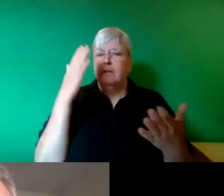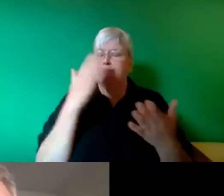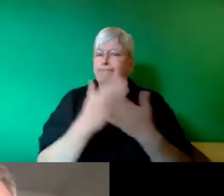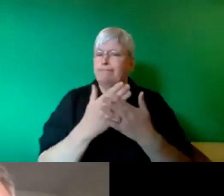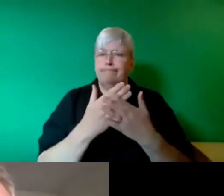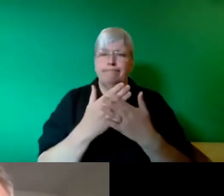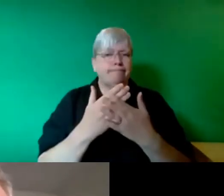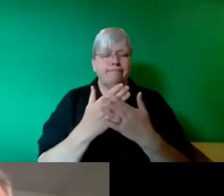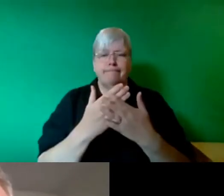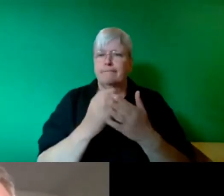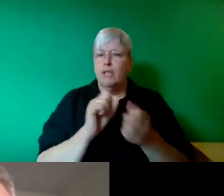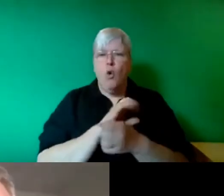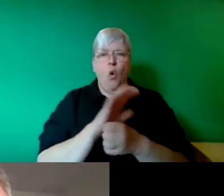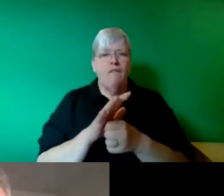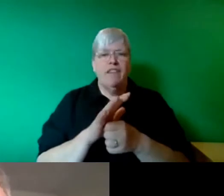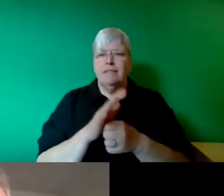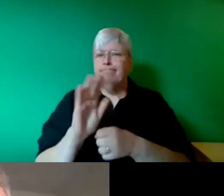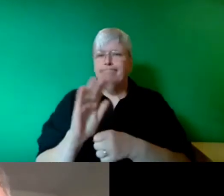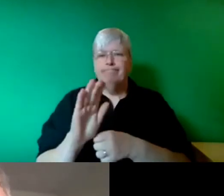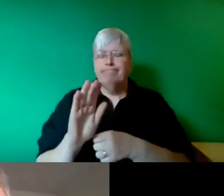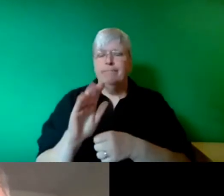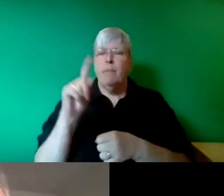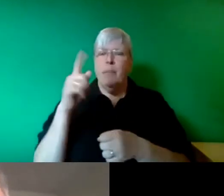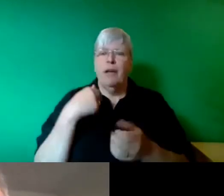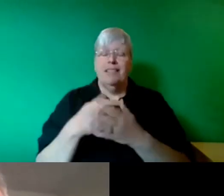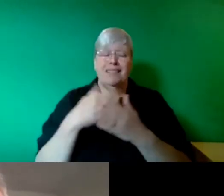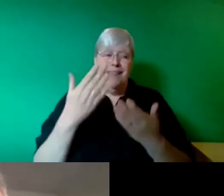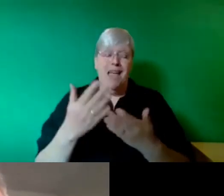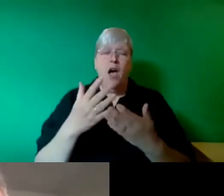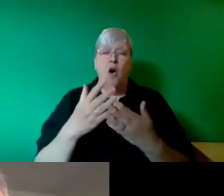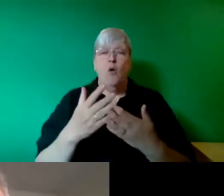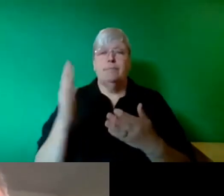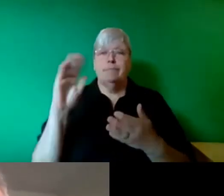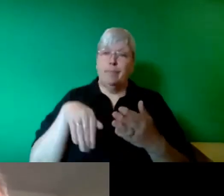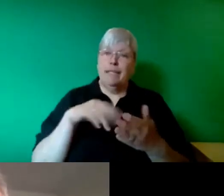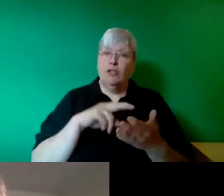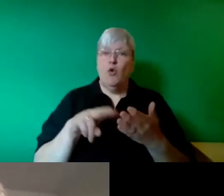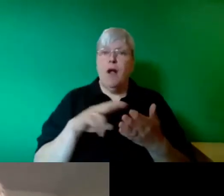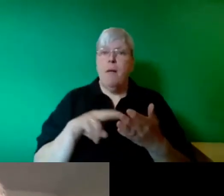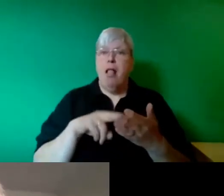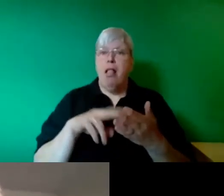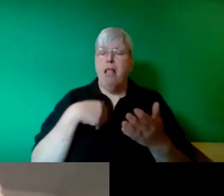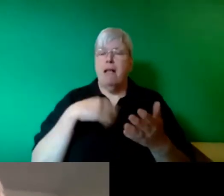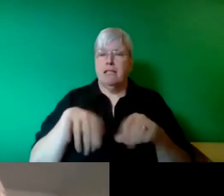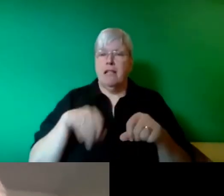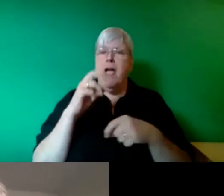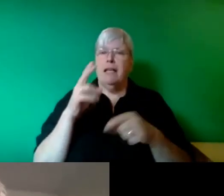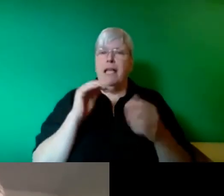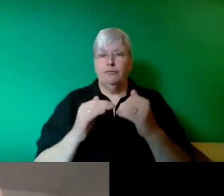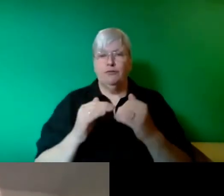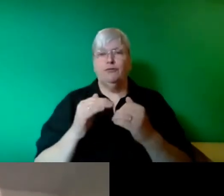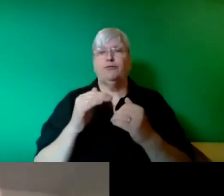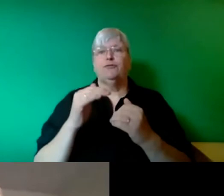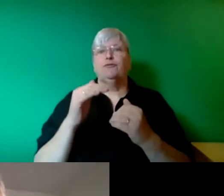but now we see emissions continuing to go up and I'm going to kind of put it, one of my comrades